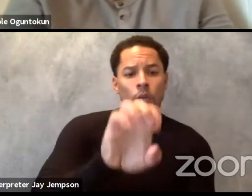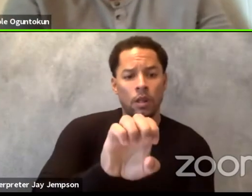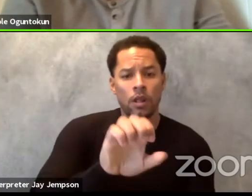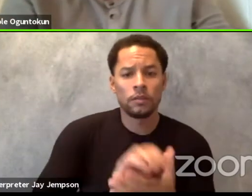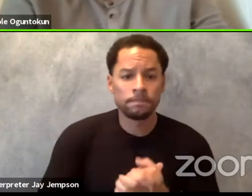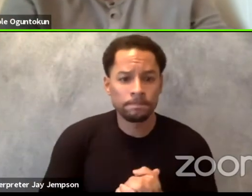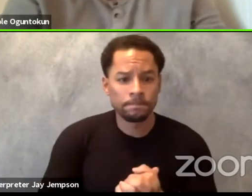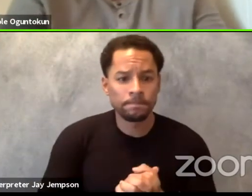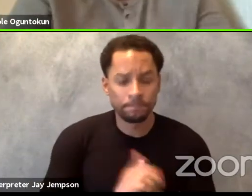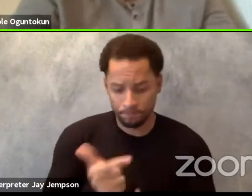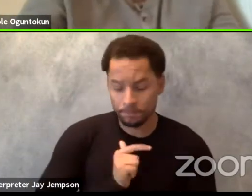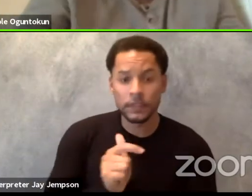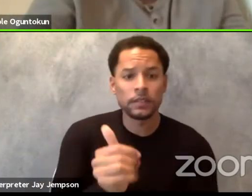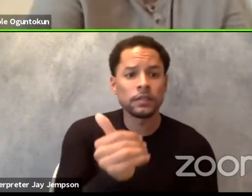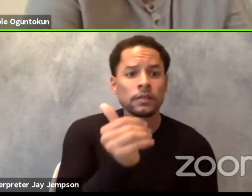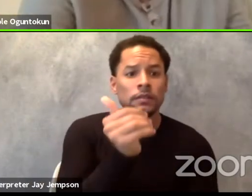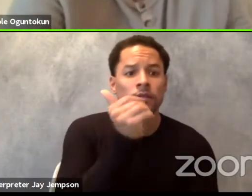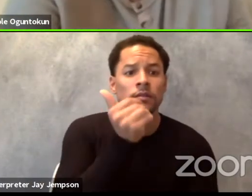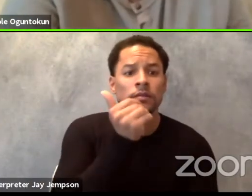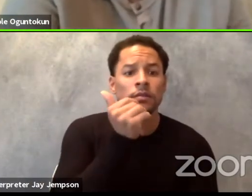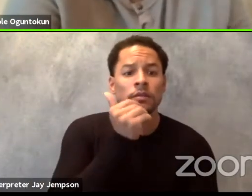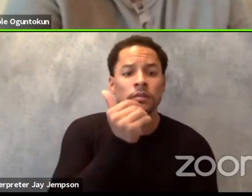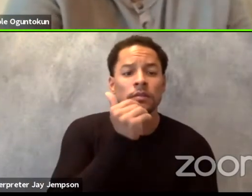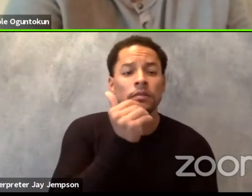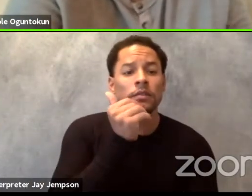Thank you Taiwo for this particular question.